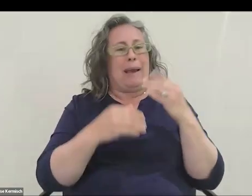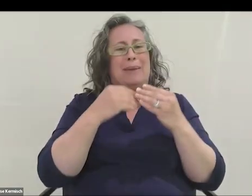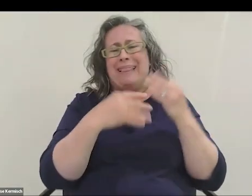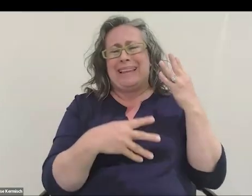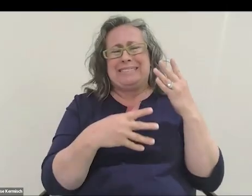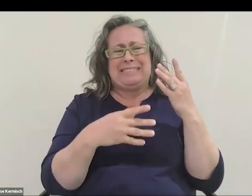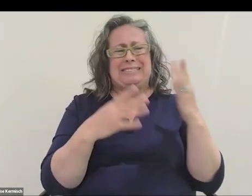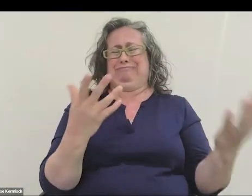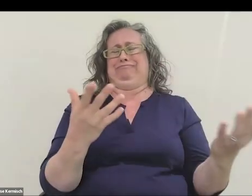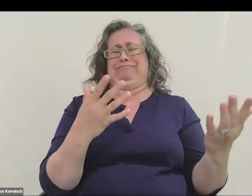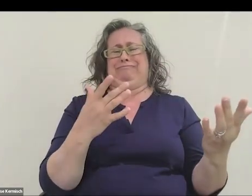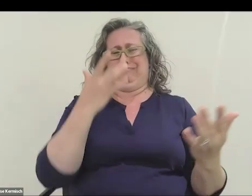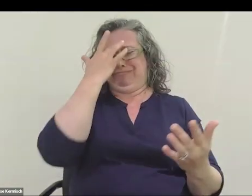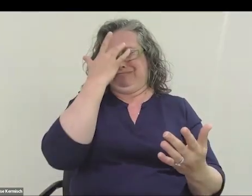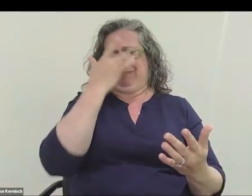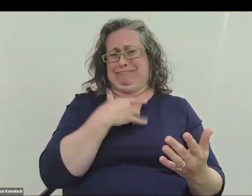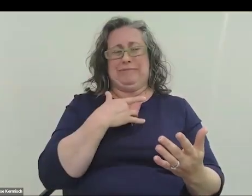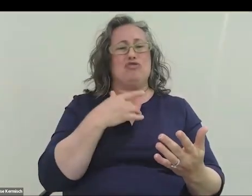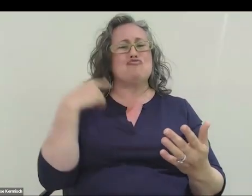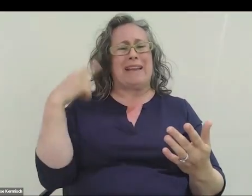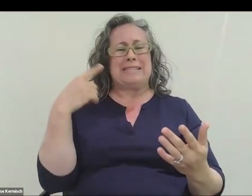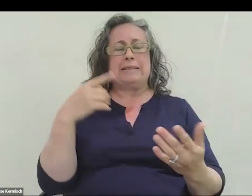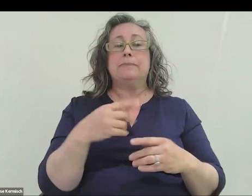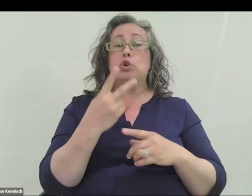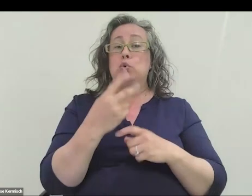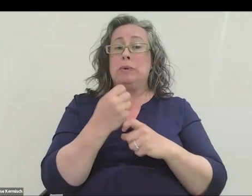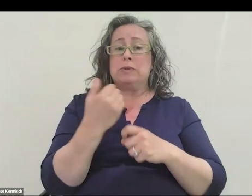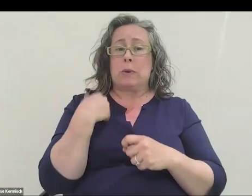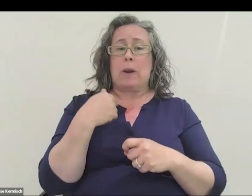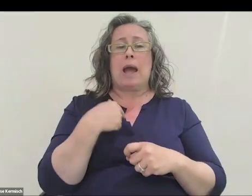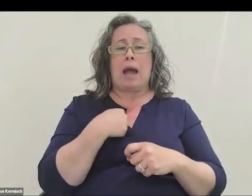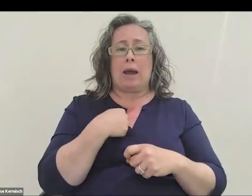Then two years ago, I was doing a Yuri's Night thing